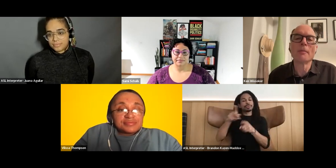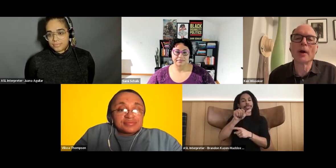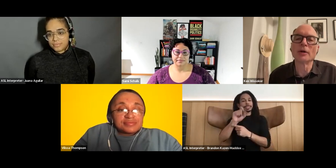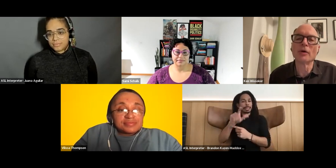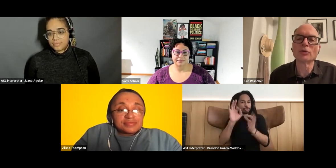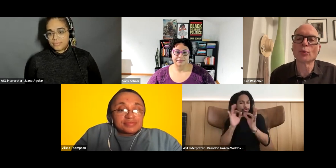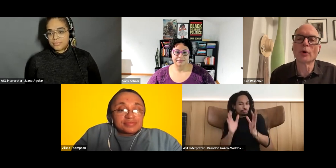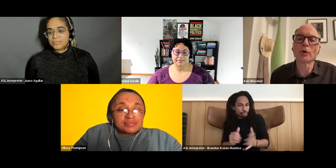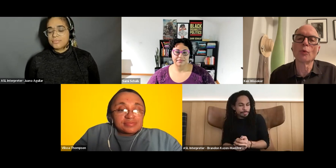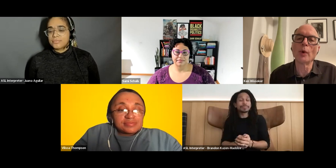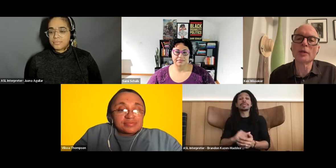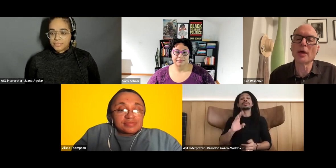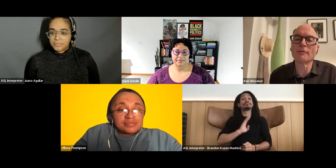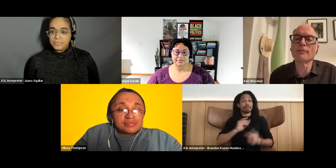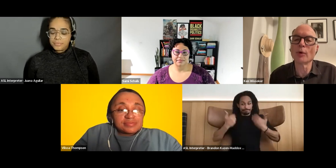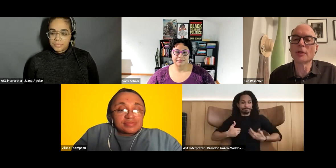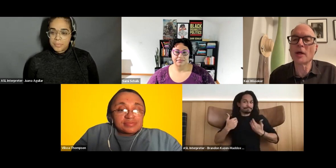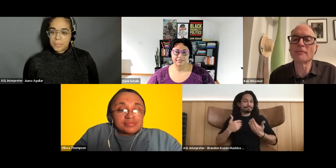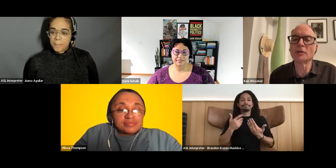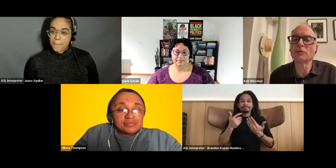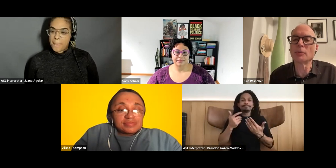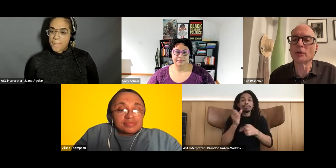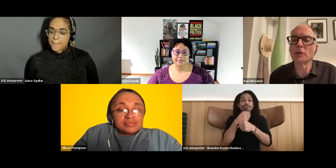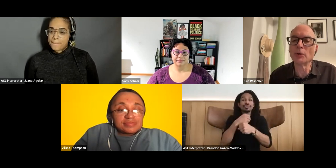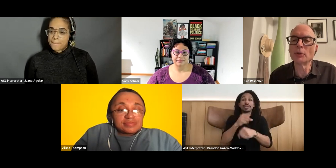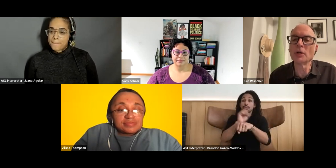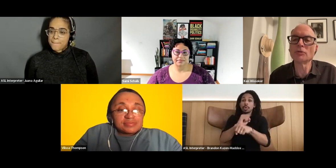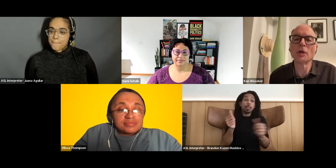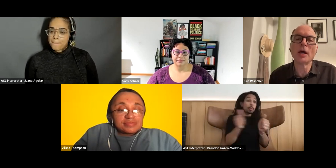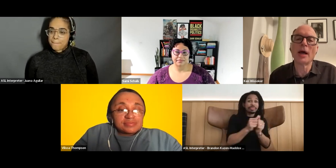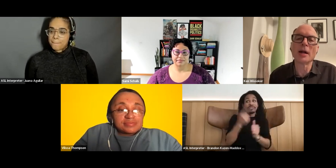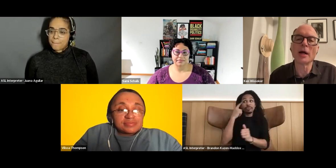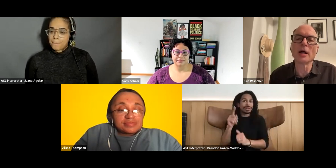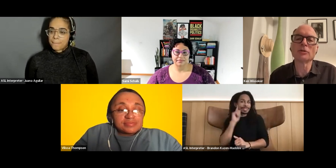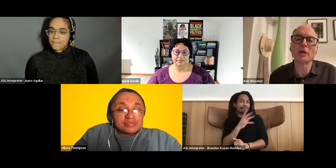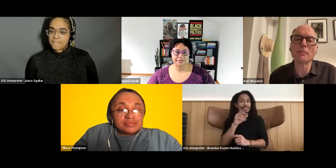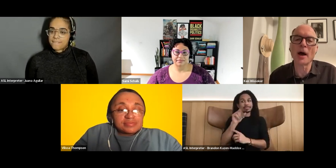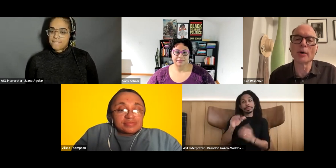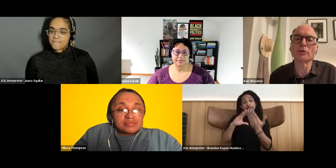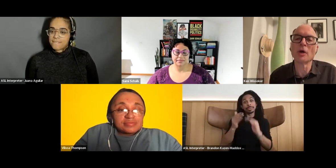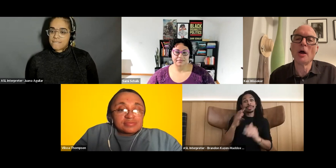Ken Wissoker: Brandon creates work with, and for the deaf and disability, communities and highlights and empowers.